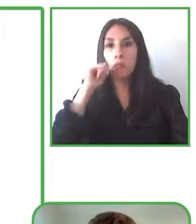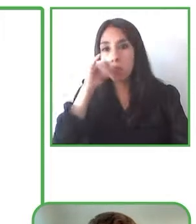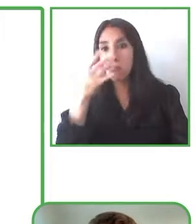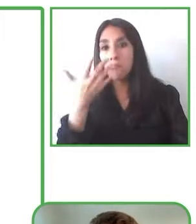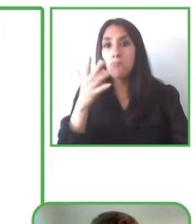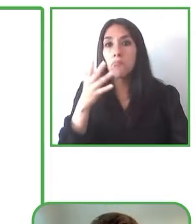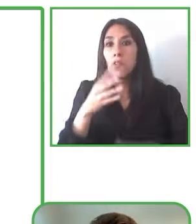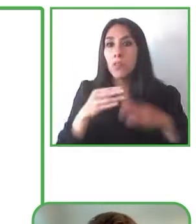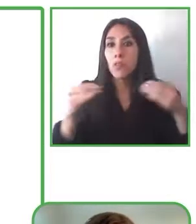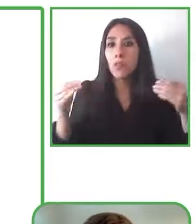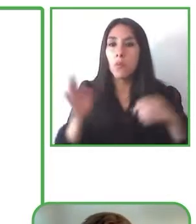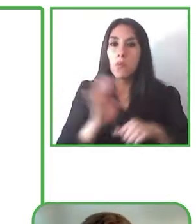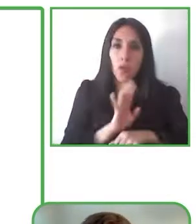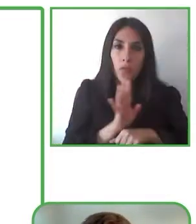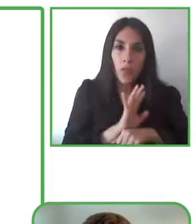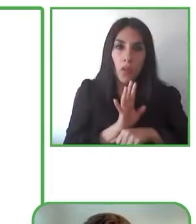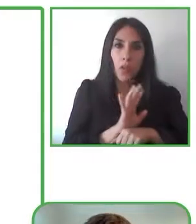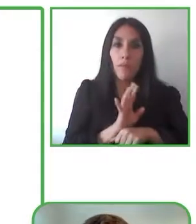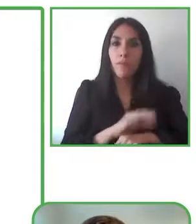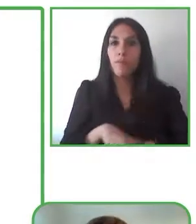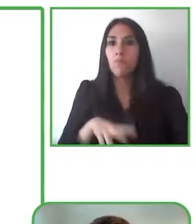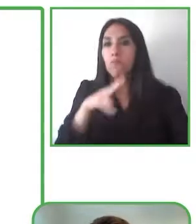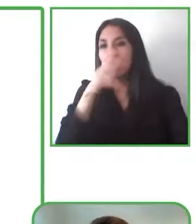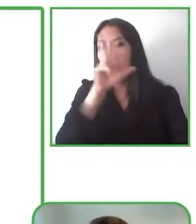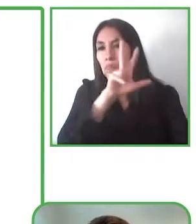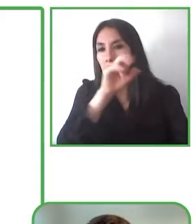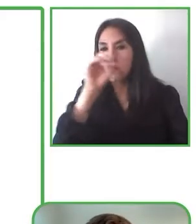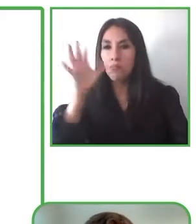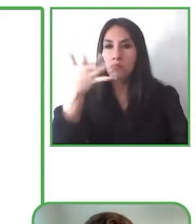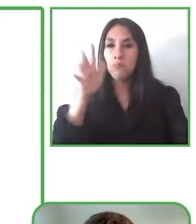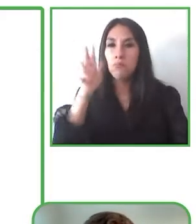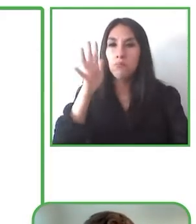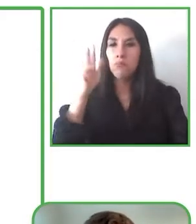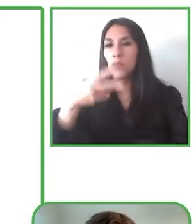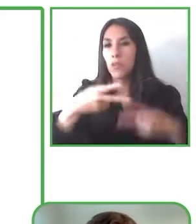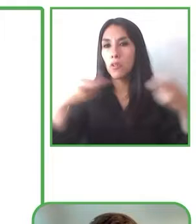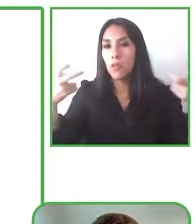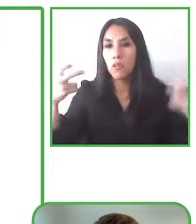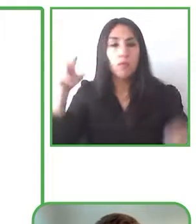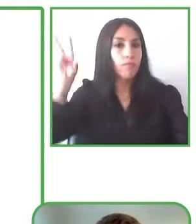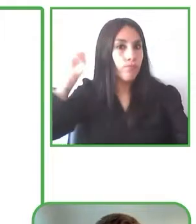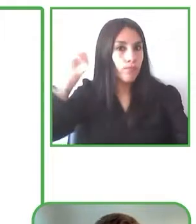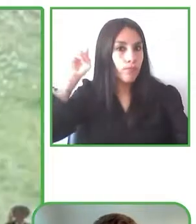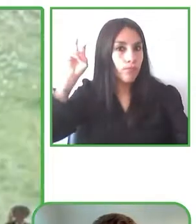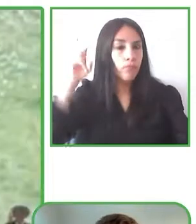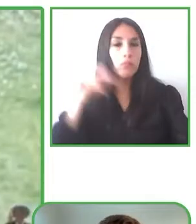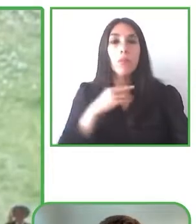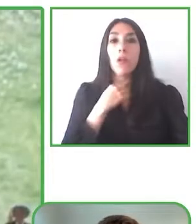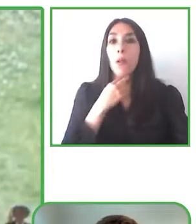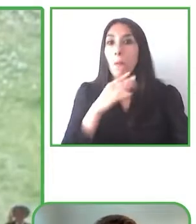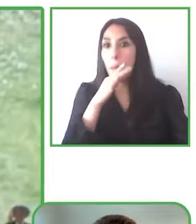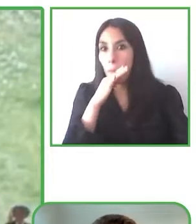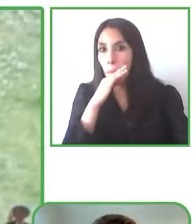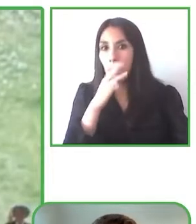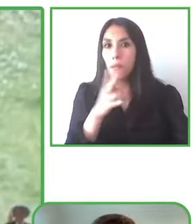have downloaded our app and have used it to a to a certain extent So, and that was it for my presentation.